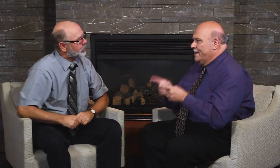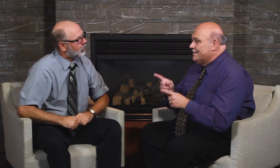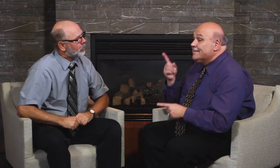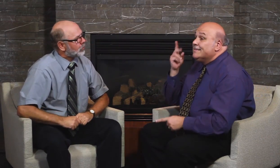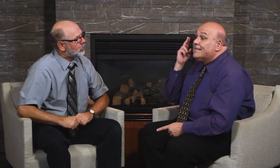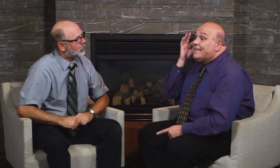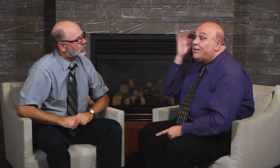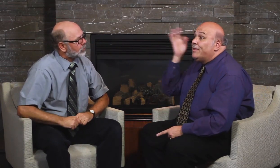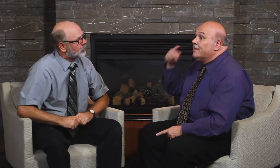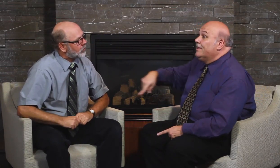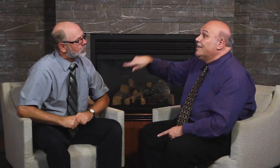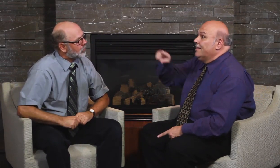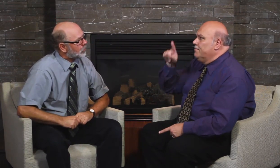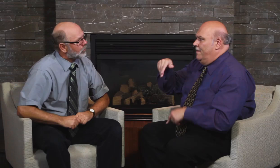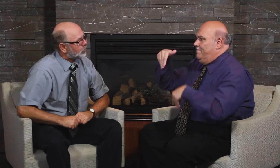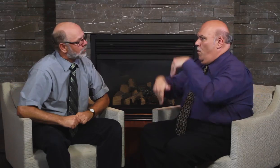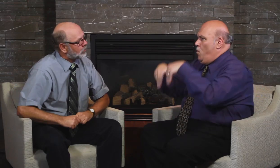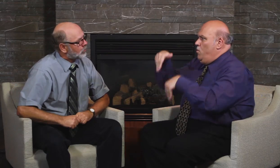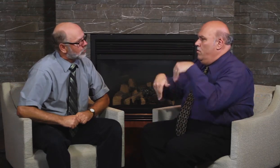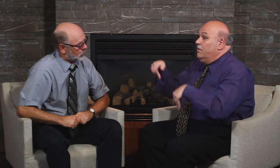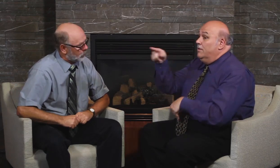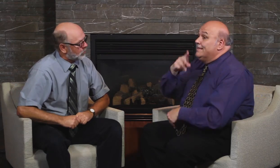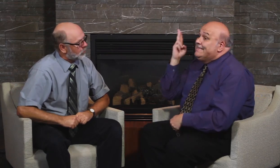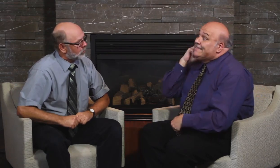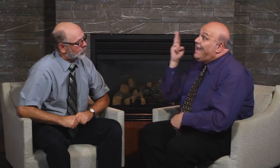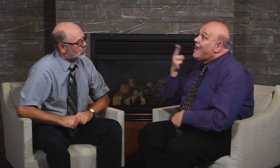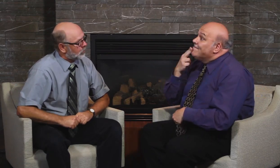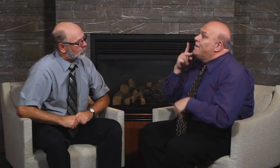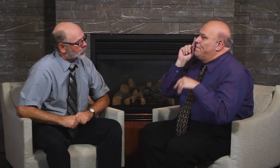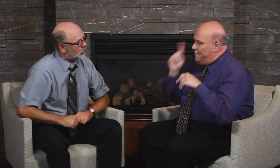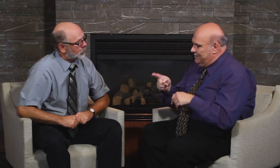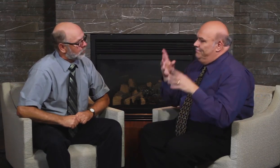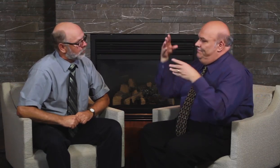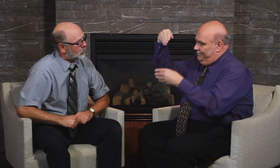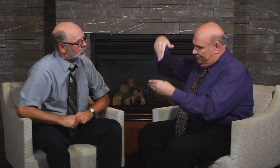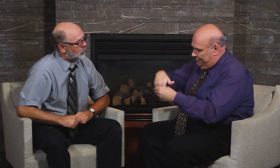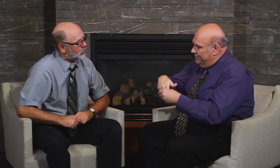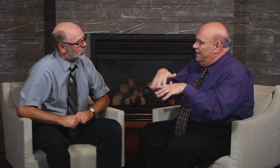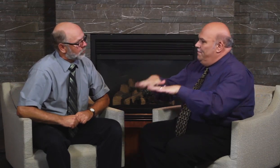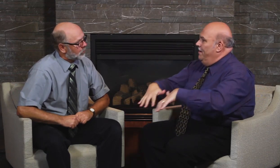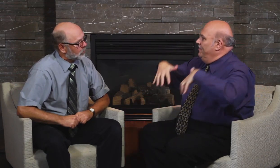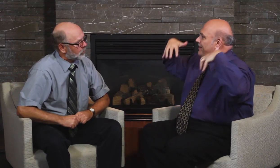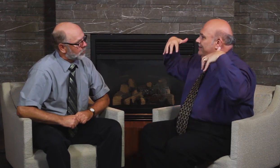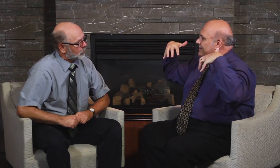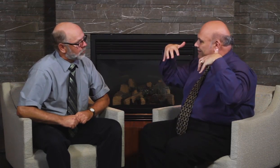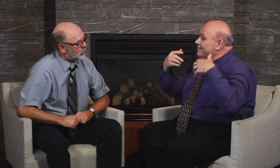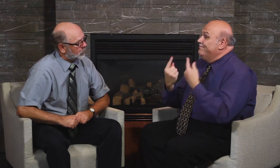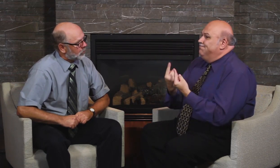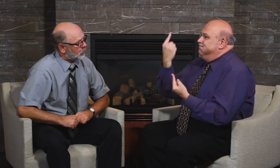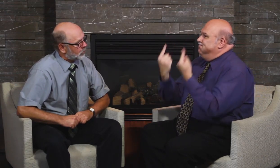I know that you want to see more Deaf people working for the government so they